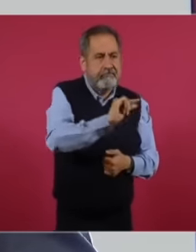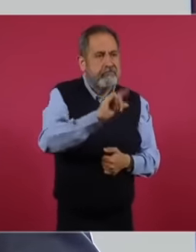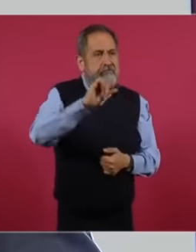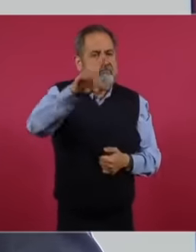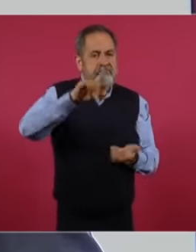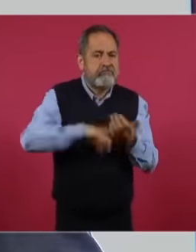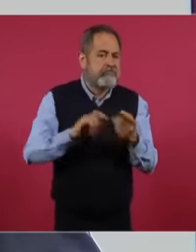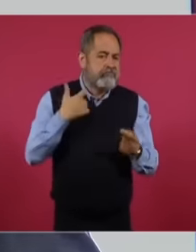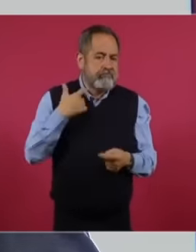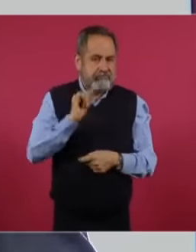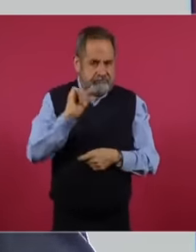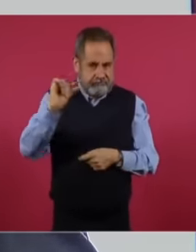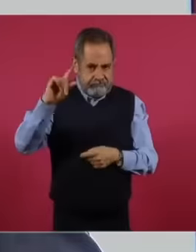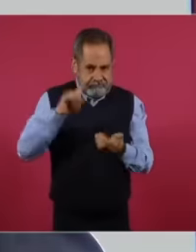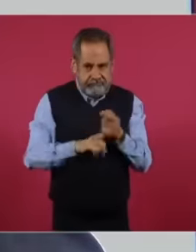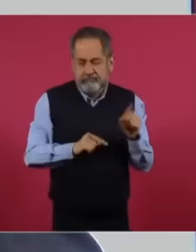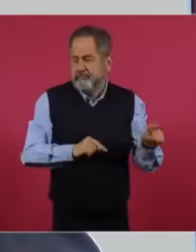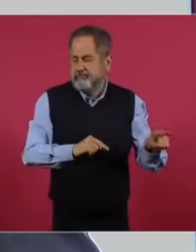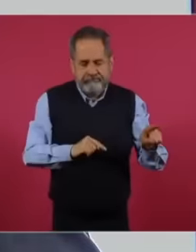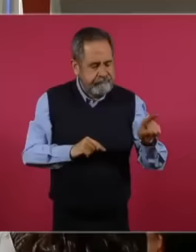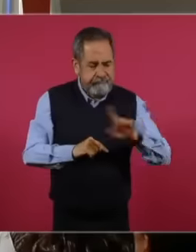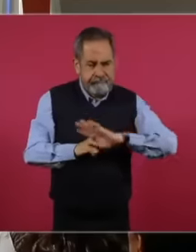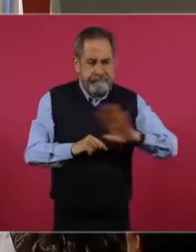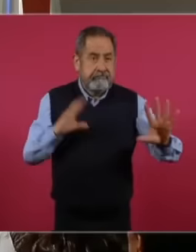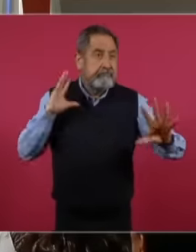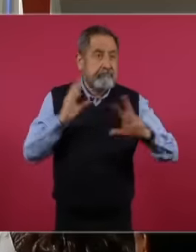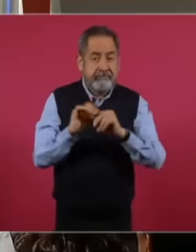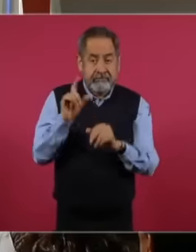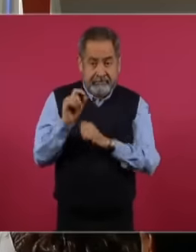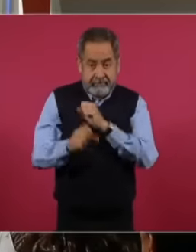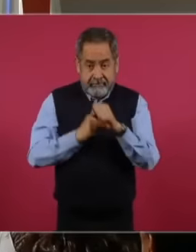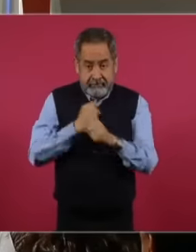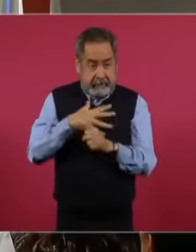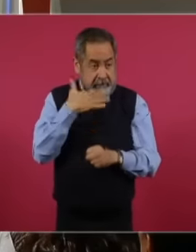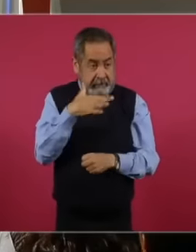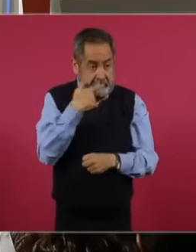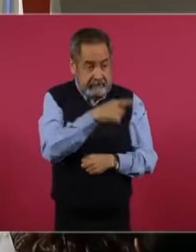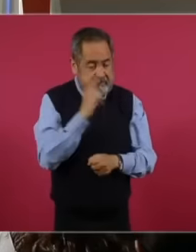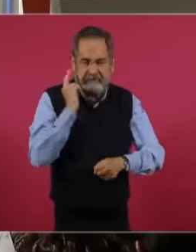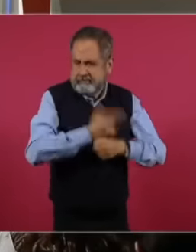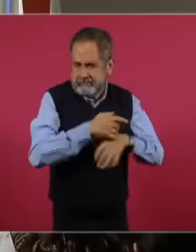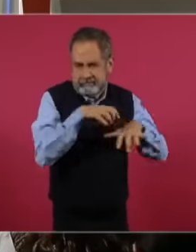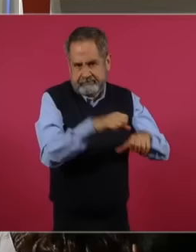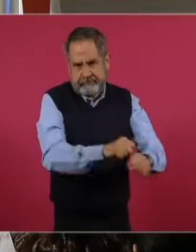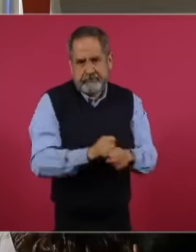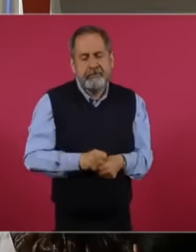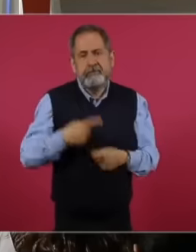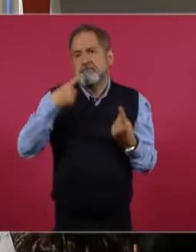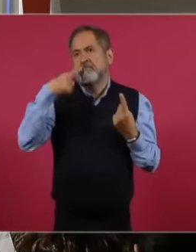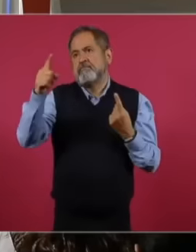involved over the last 20 years and in tandem with these complaints, we clearly initiated a